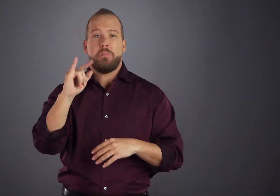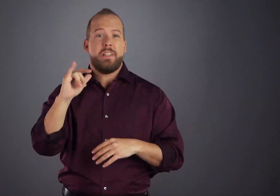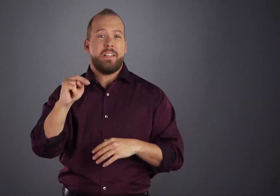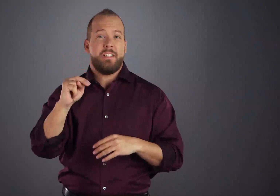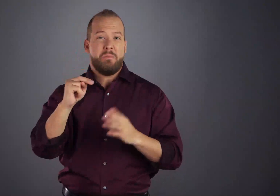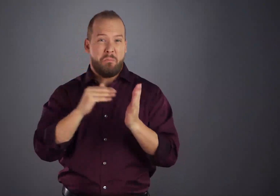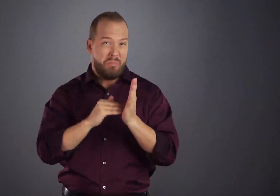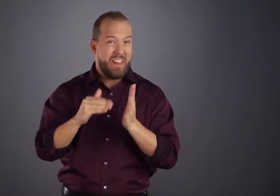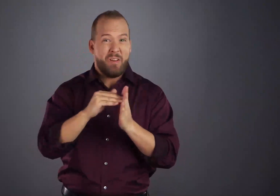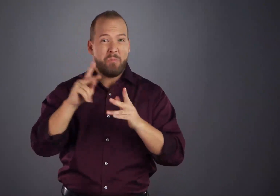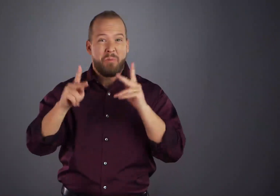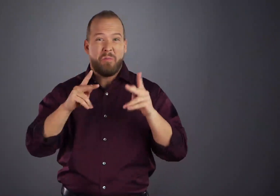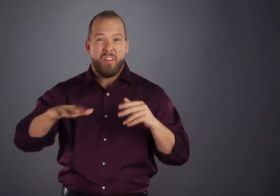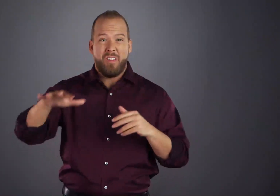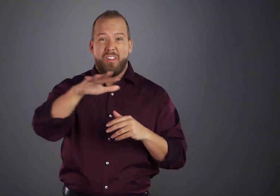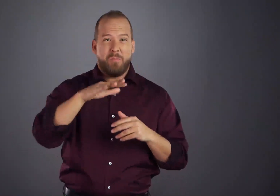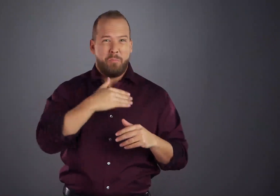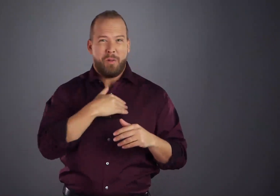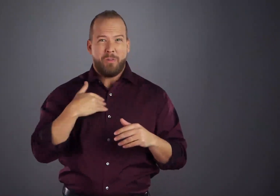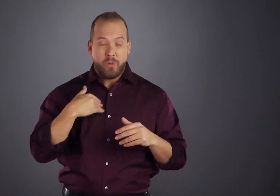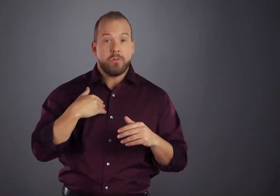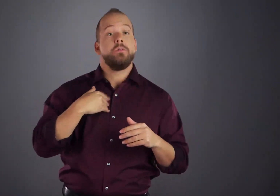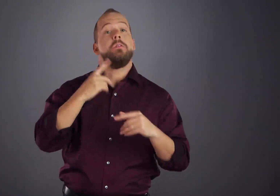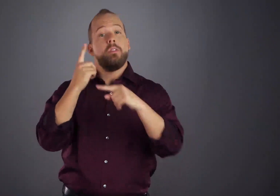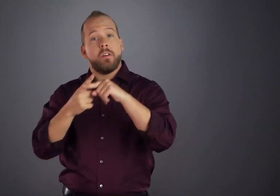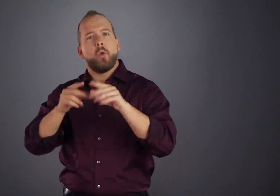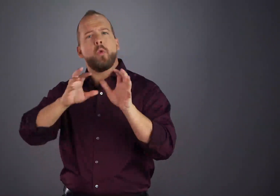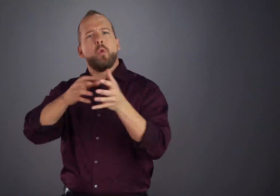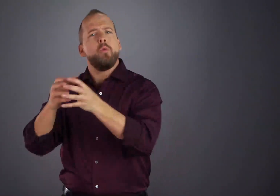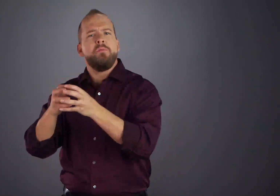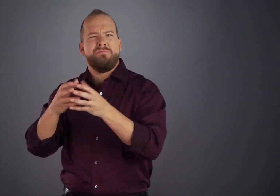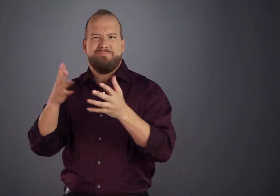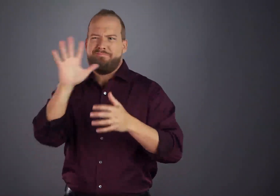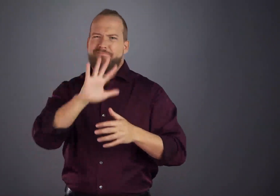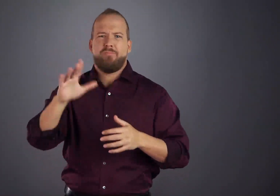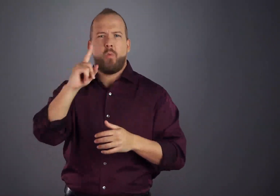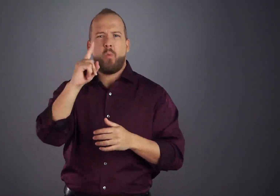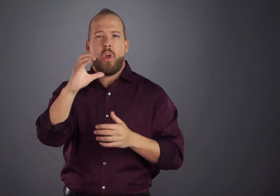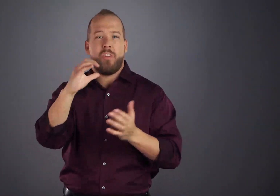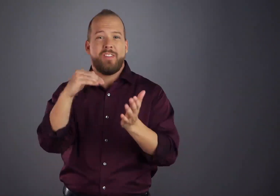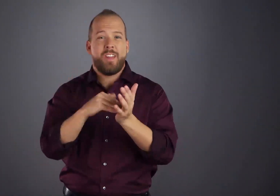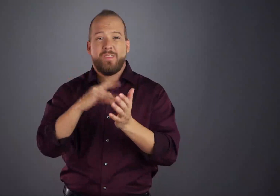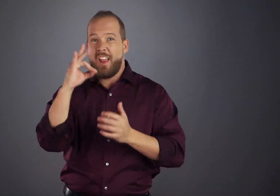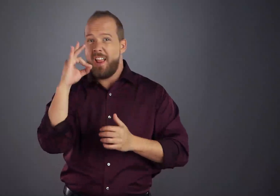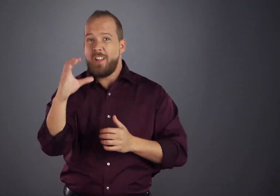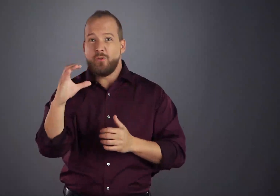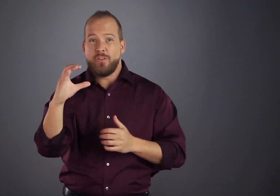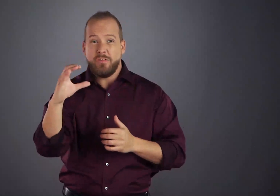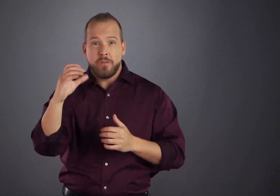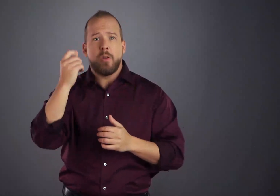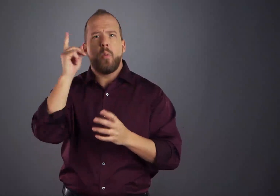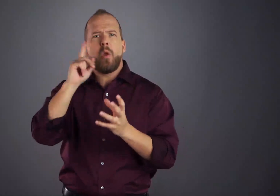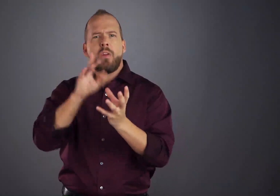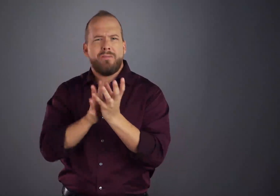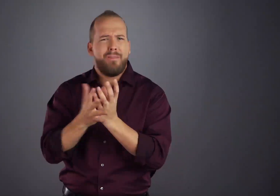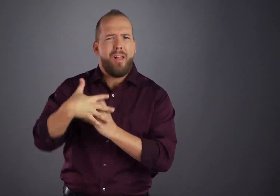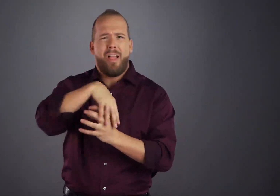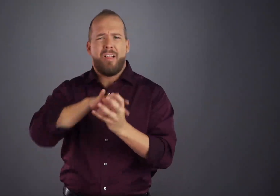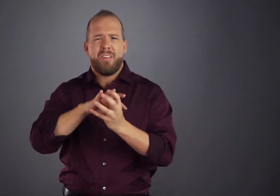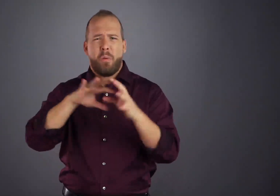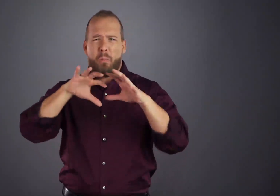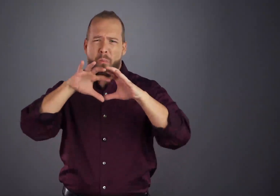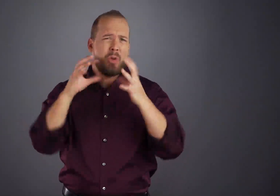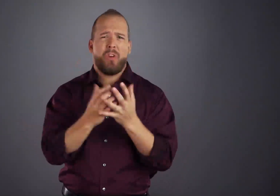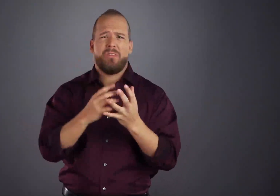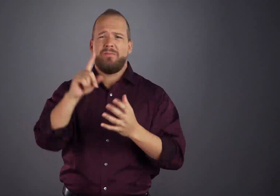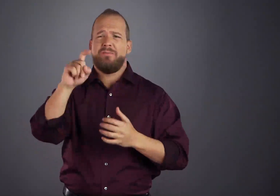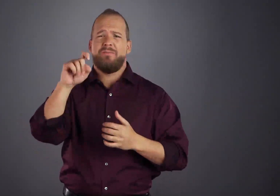with nearly 100,800 groups meeting in approximately 150 countries around the world.